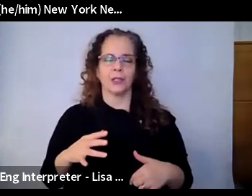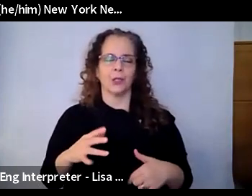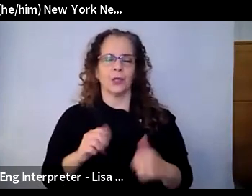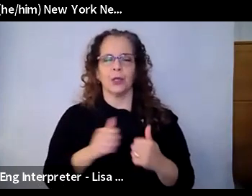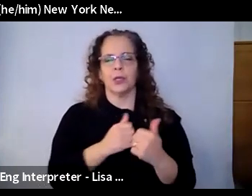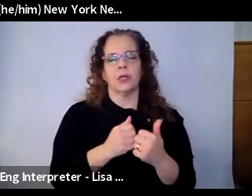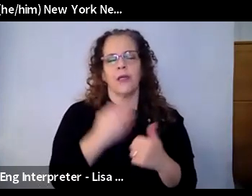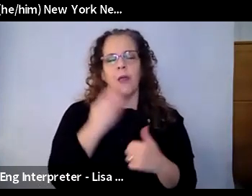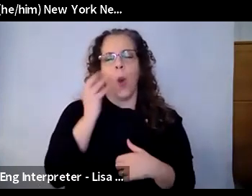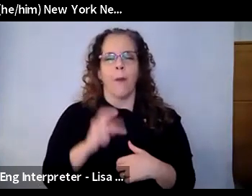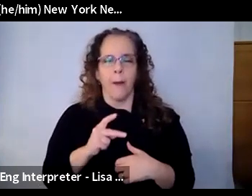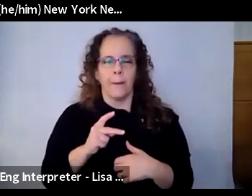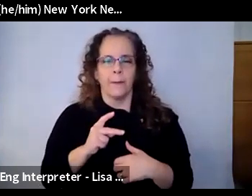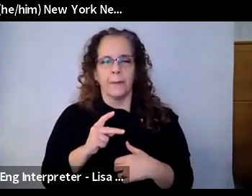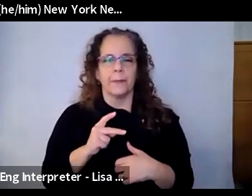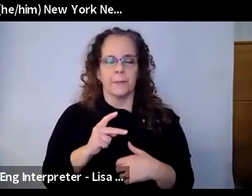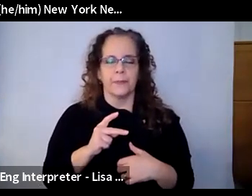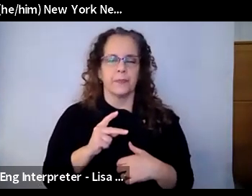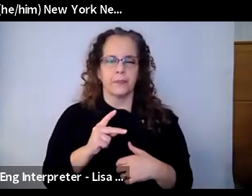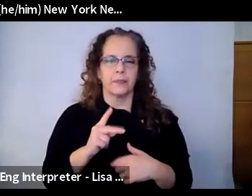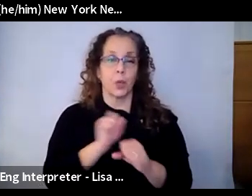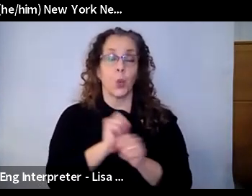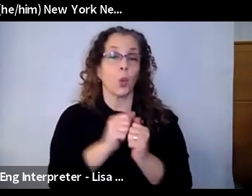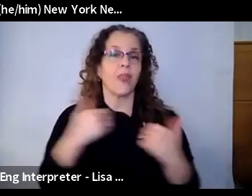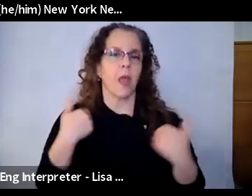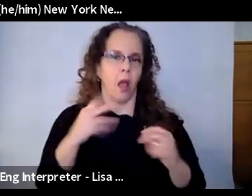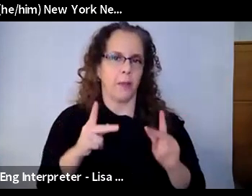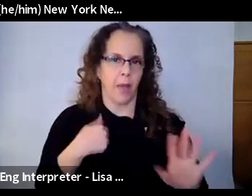but you know, this is working with young people, younger